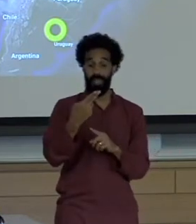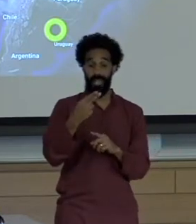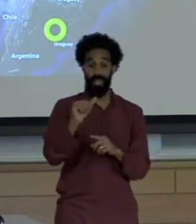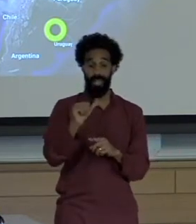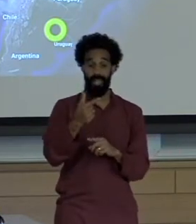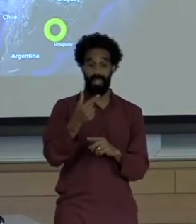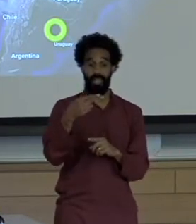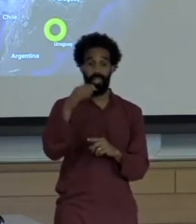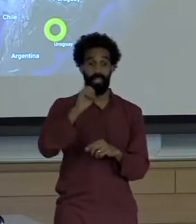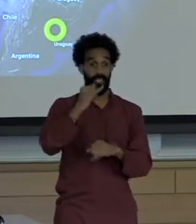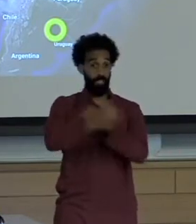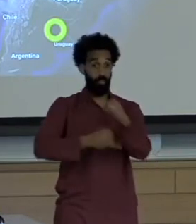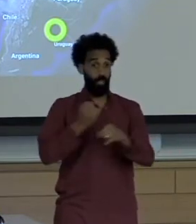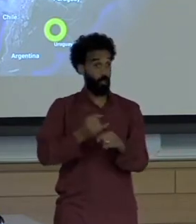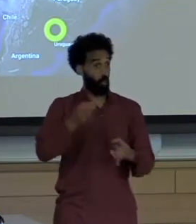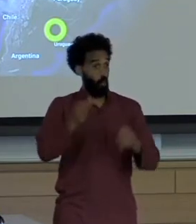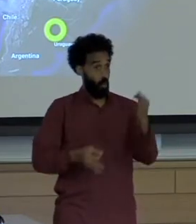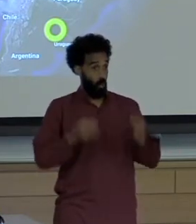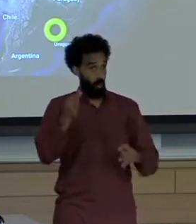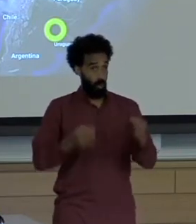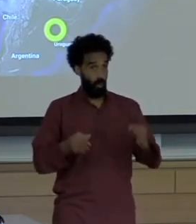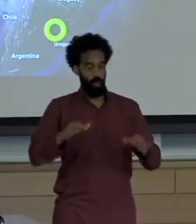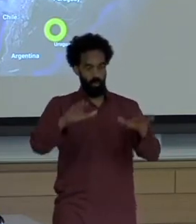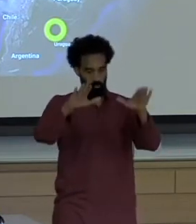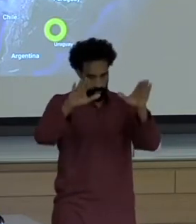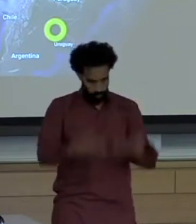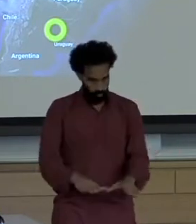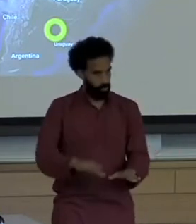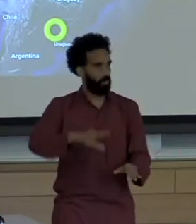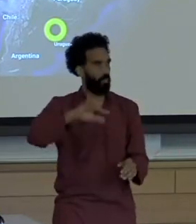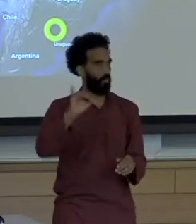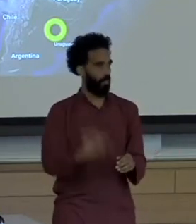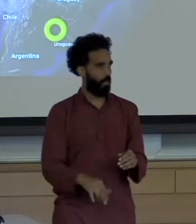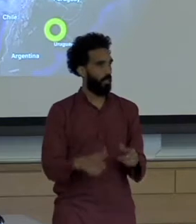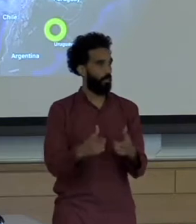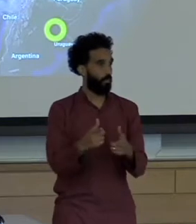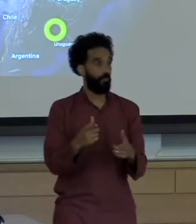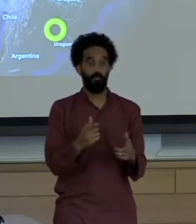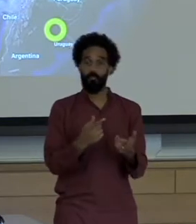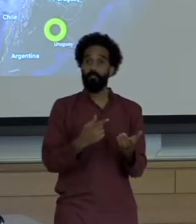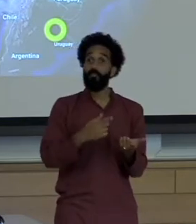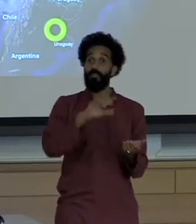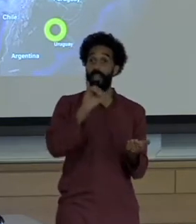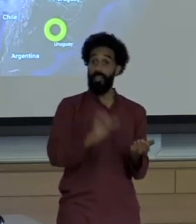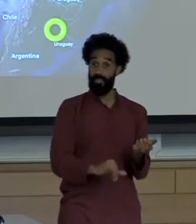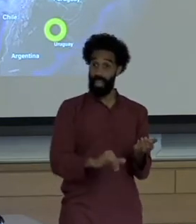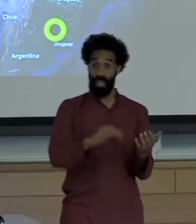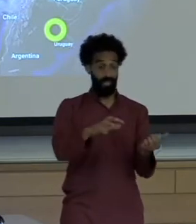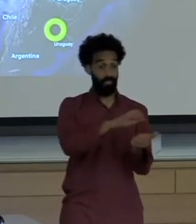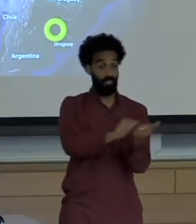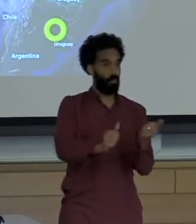court Addressed the genocidal disaster with and it was the subject of a 2009 documentary